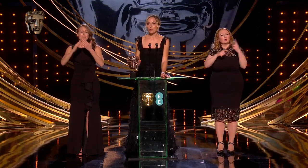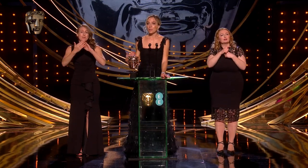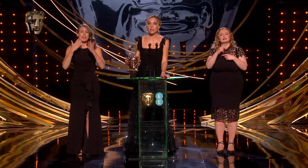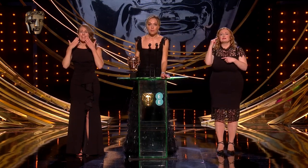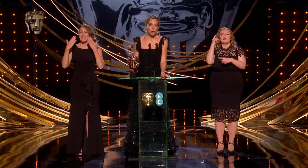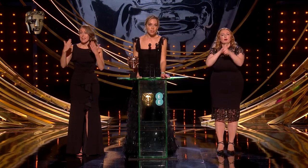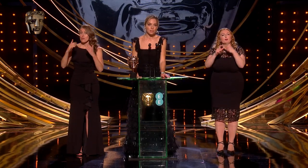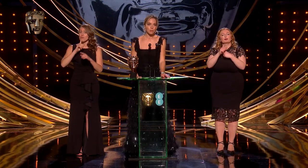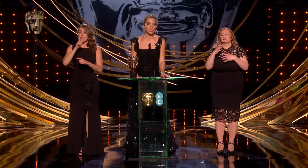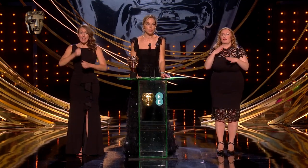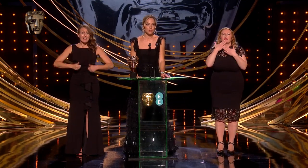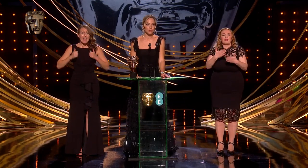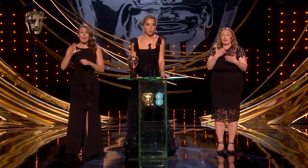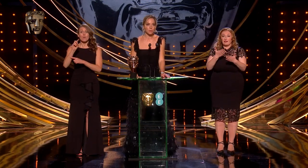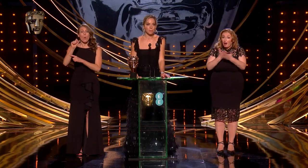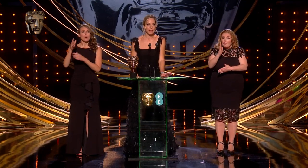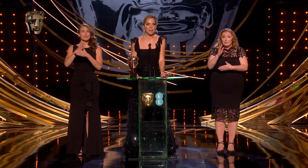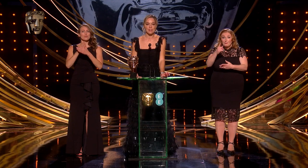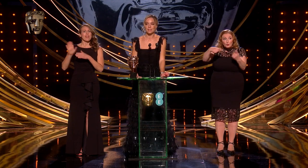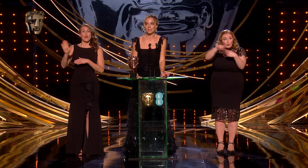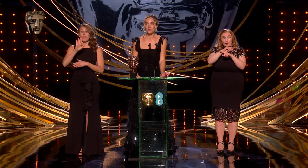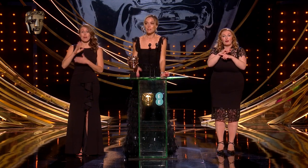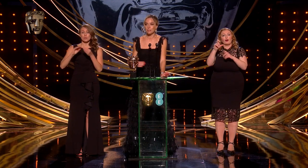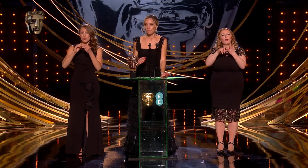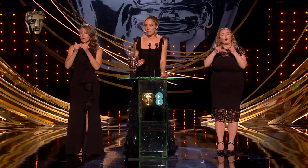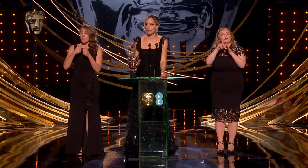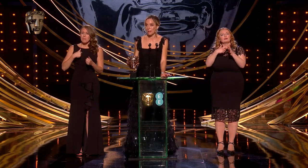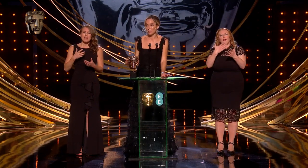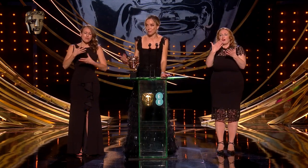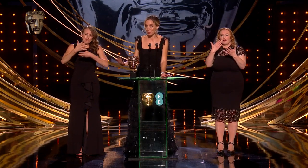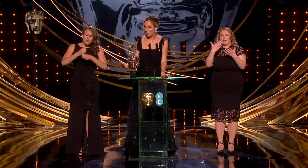real life CODAs who shared their stories with me and trusted me to tell this story.